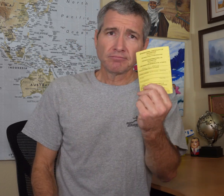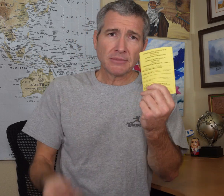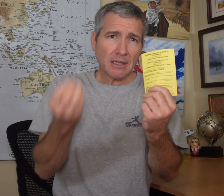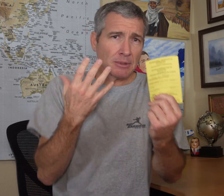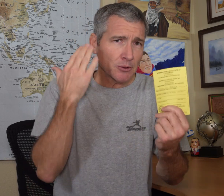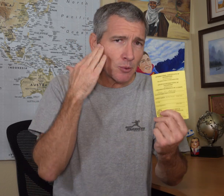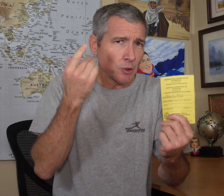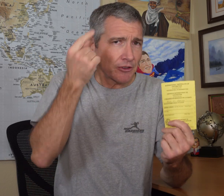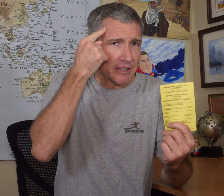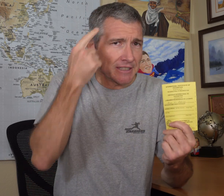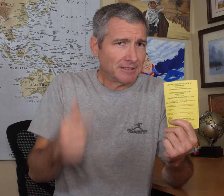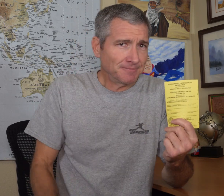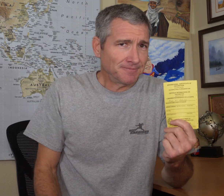Let us know what you think.